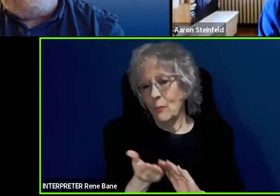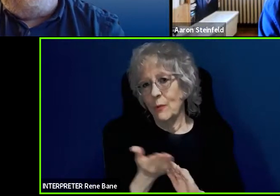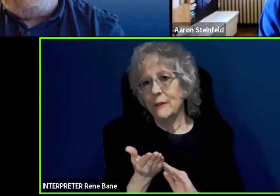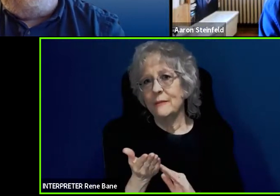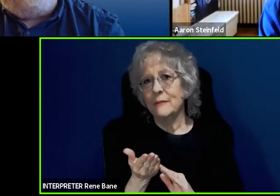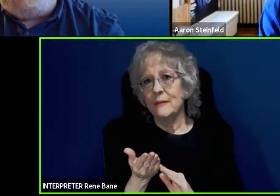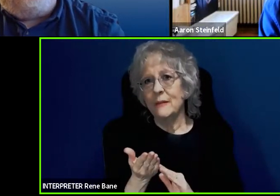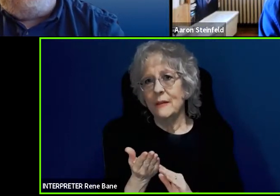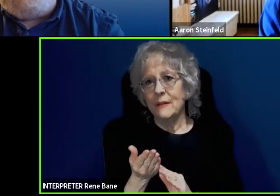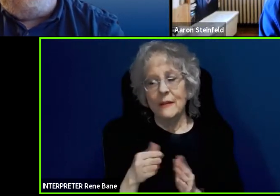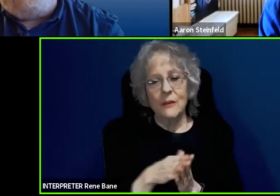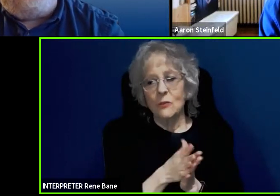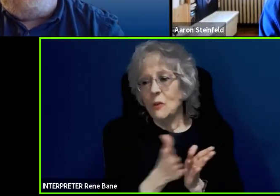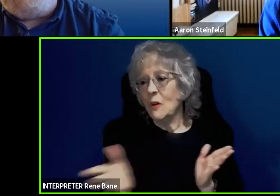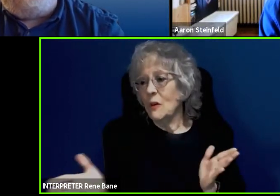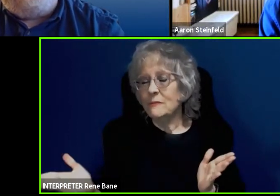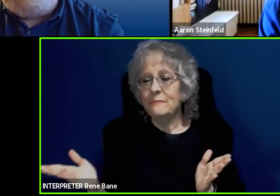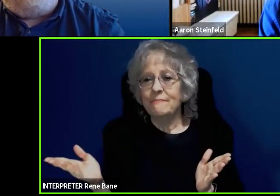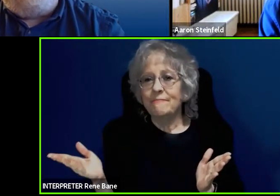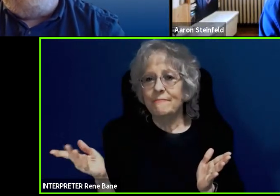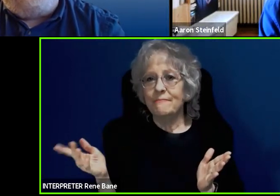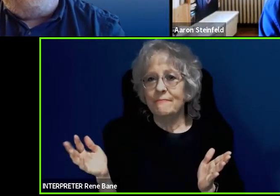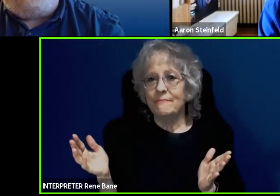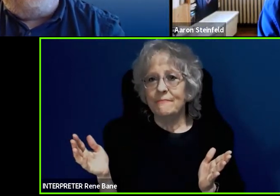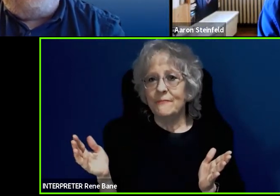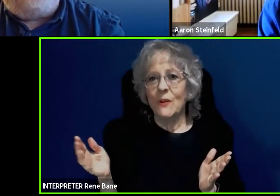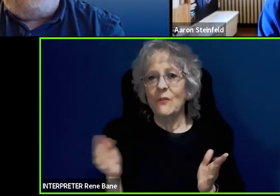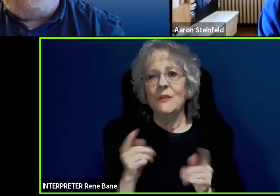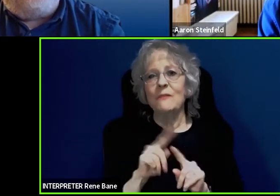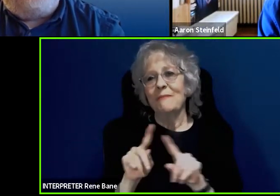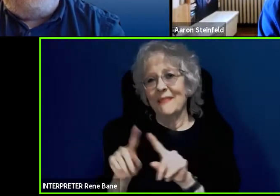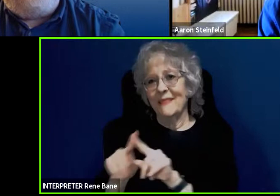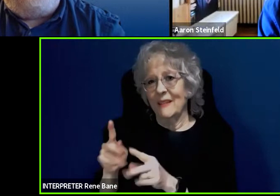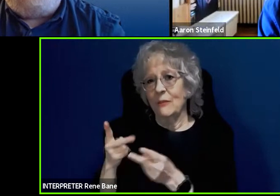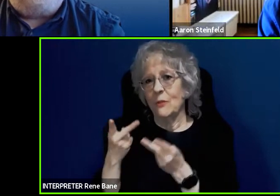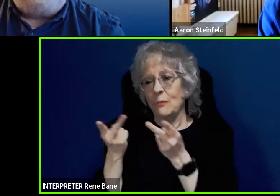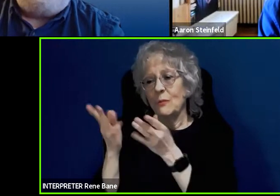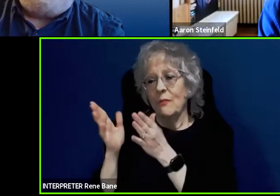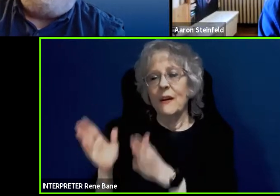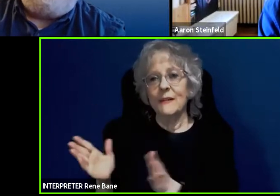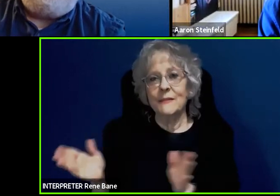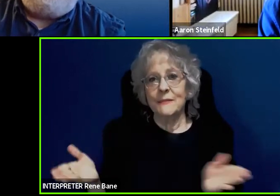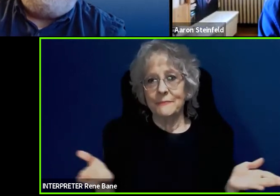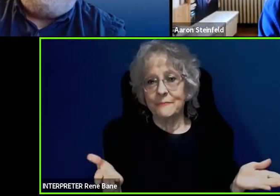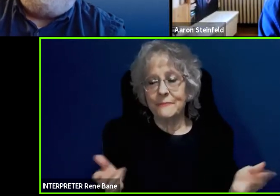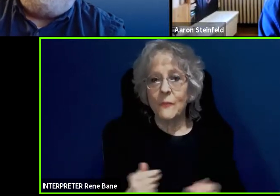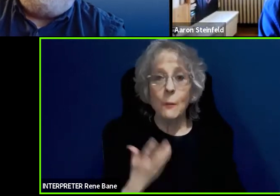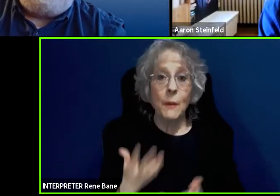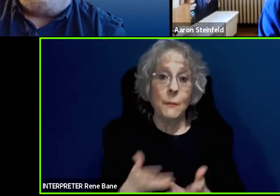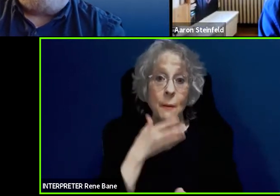across several different providers. So it may be better to instead focus on